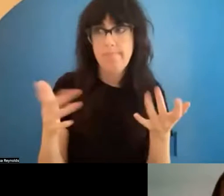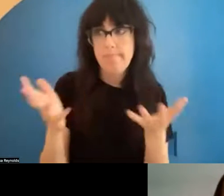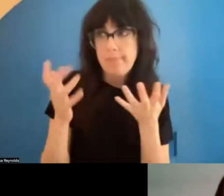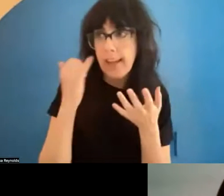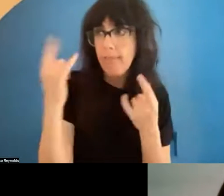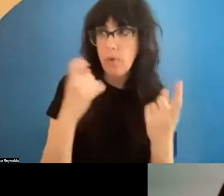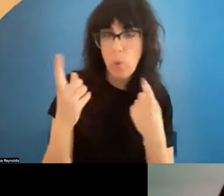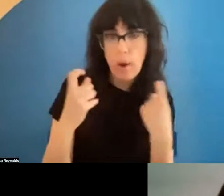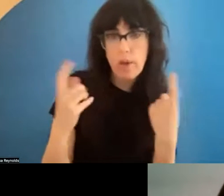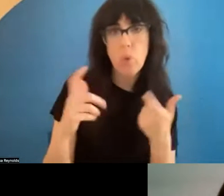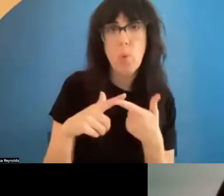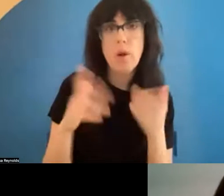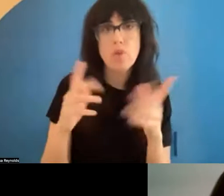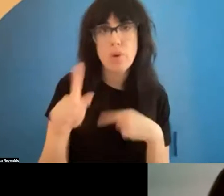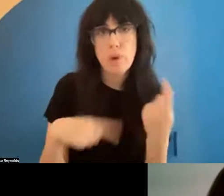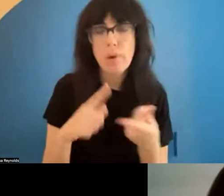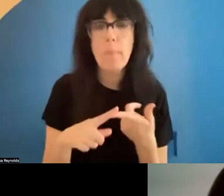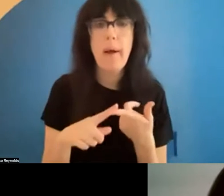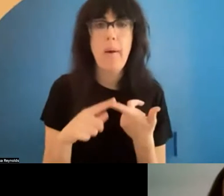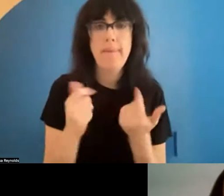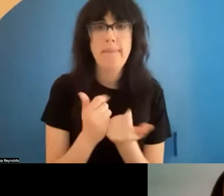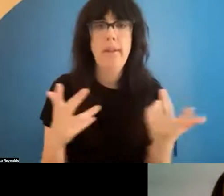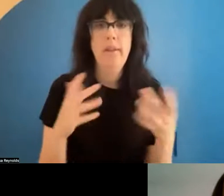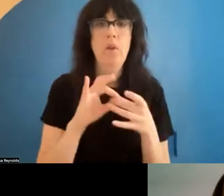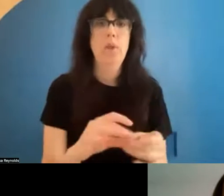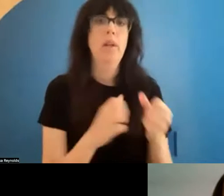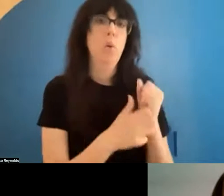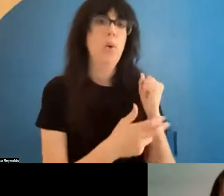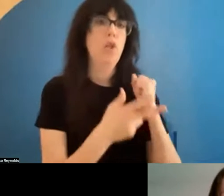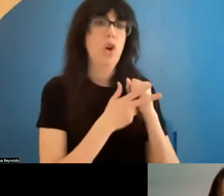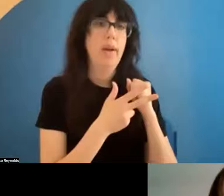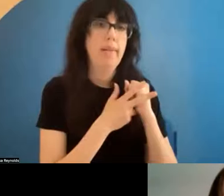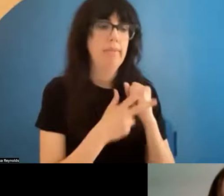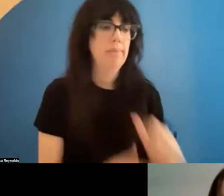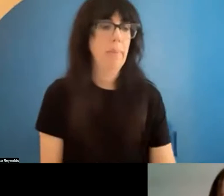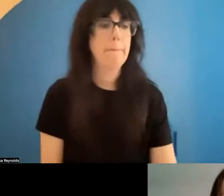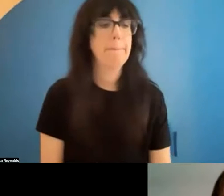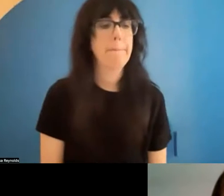have questions or want to talk about anything archives related. And I want to start by stress ing